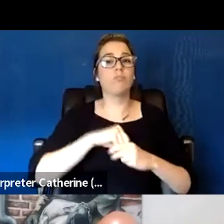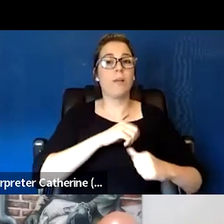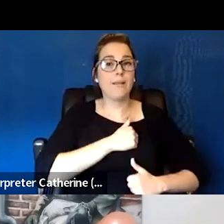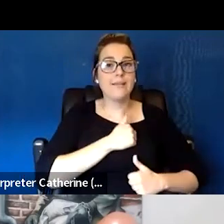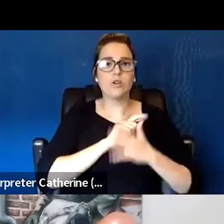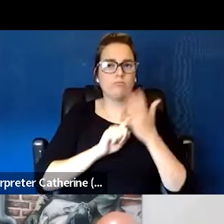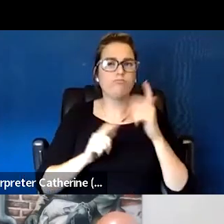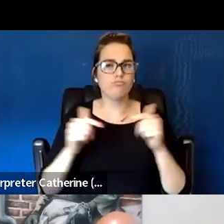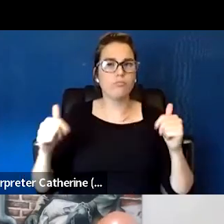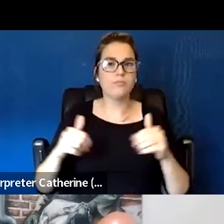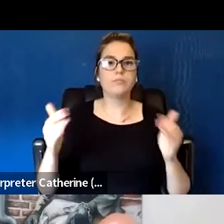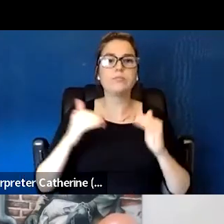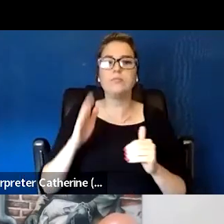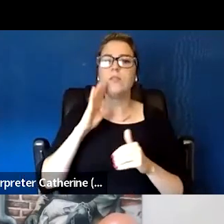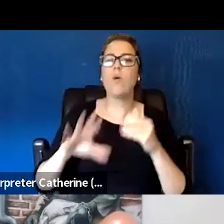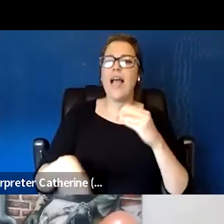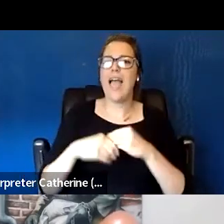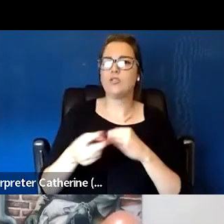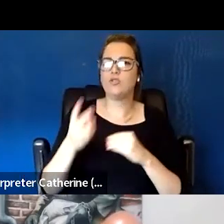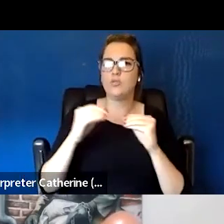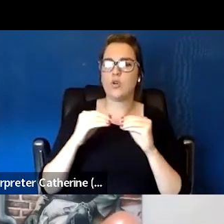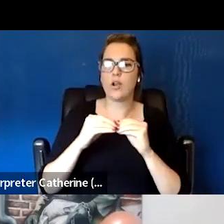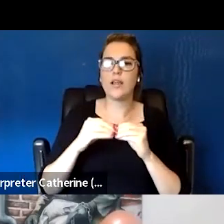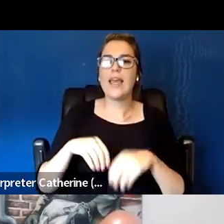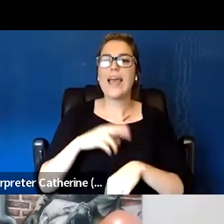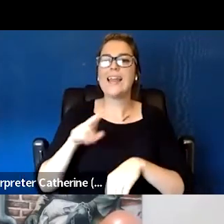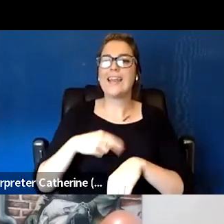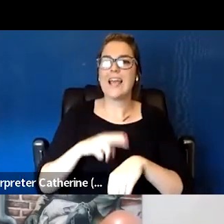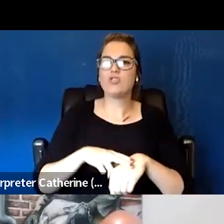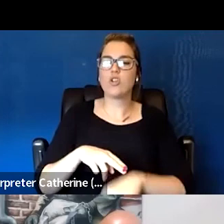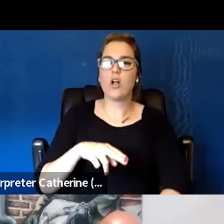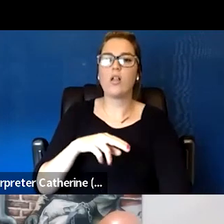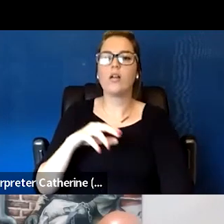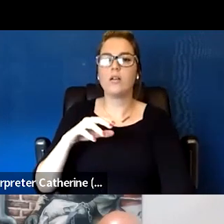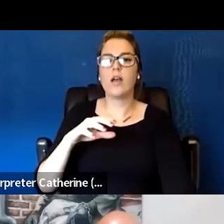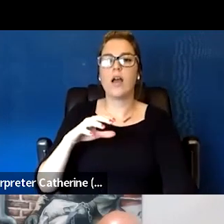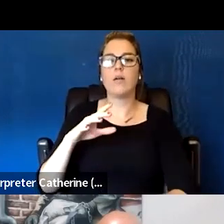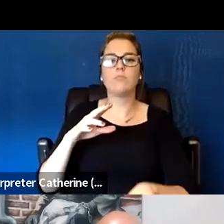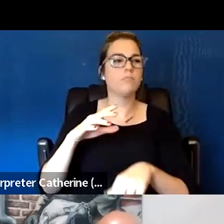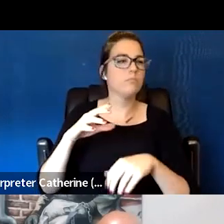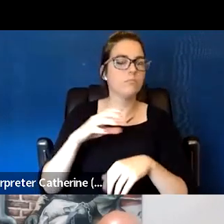the National Healthcare for the Homeless Council, every one of the trainings we've talked about, they have a component of,